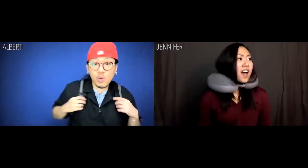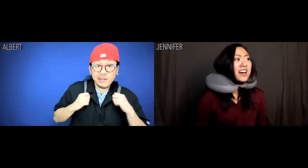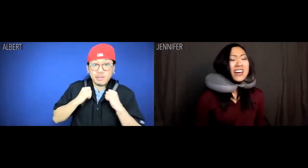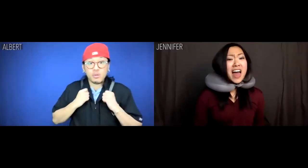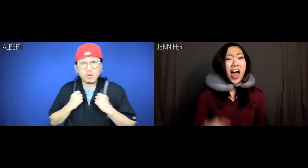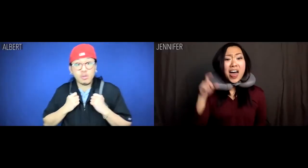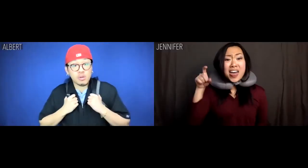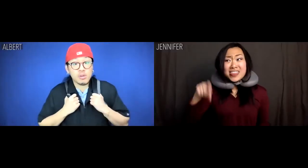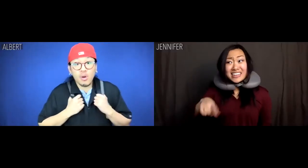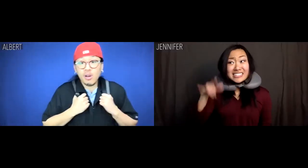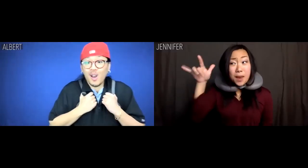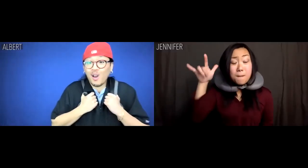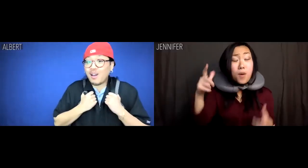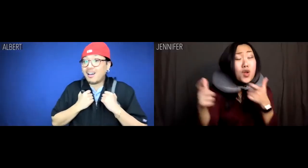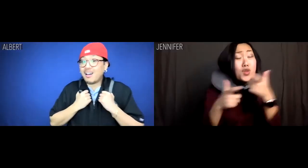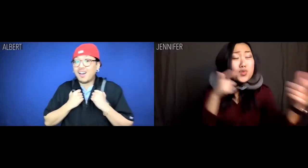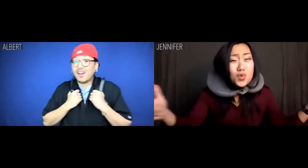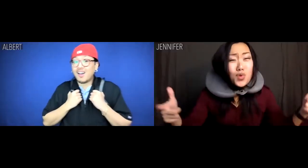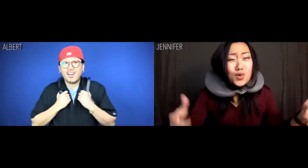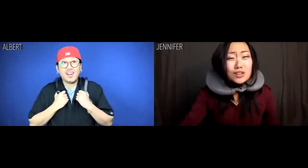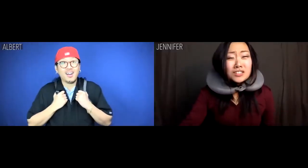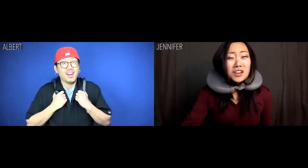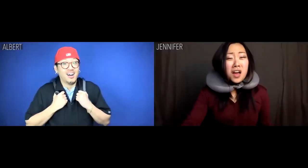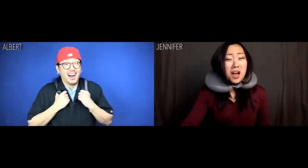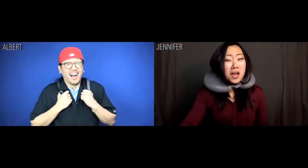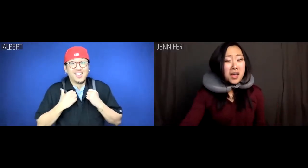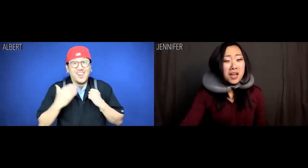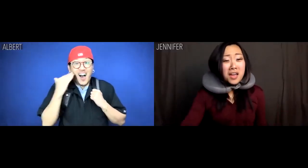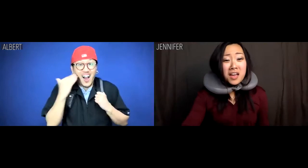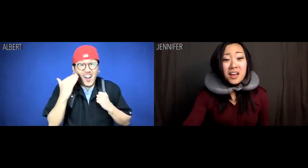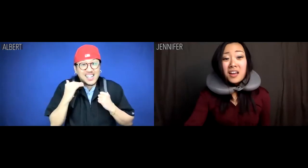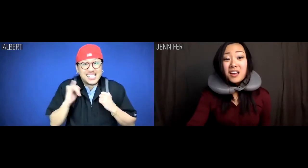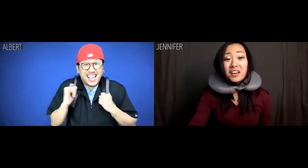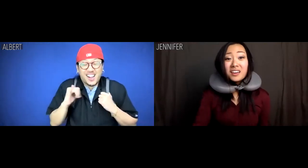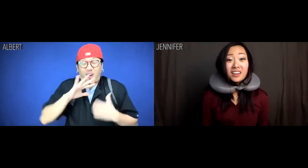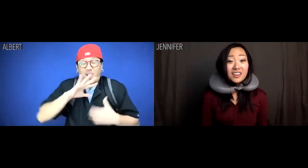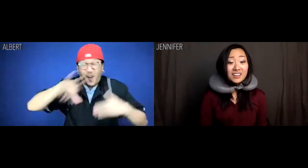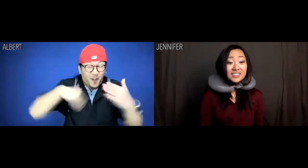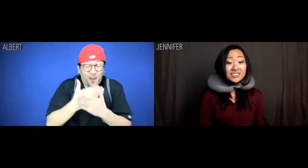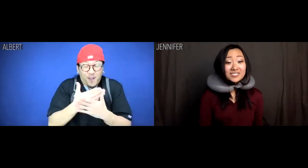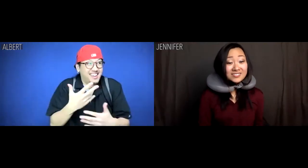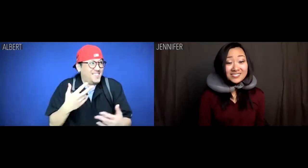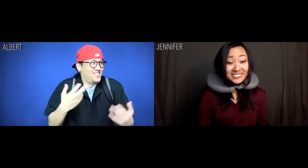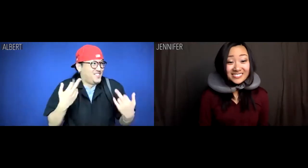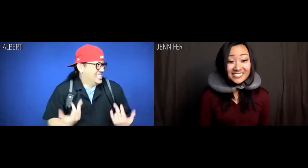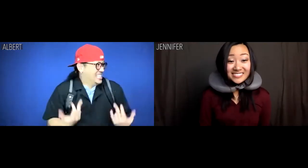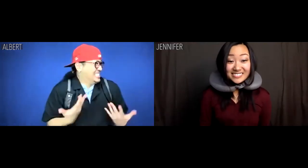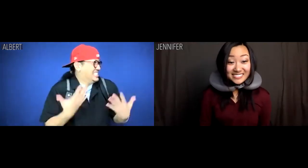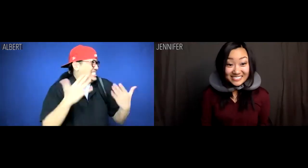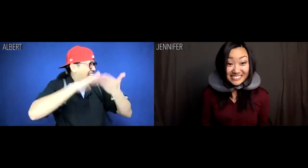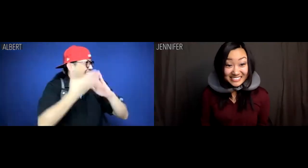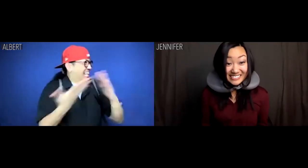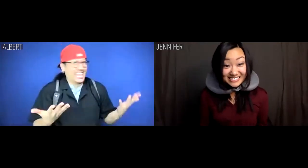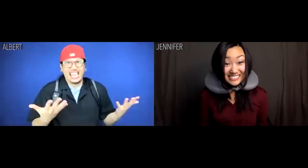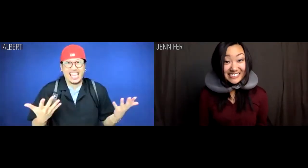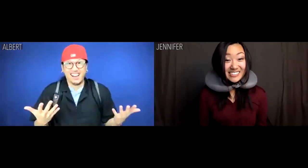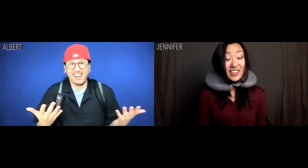Jennifer: This airport is huge. Albert: It's like a whole freakin city.